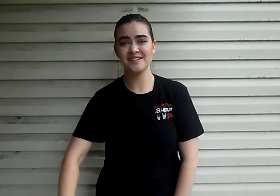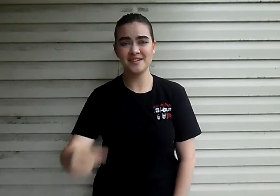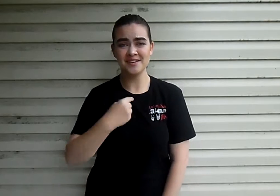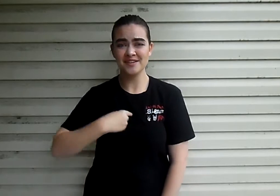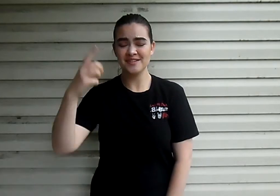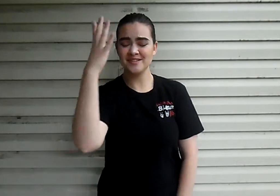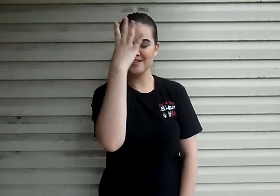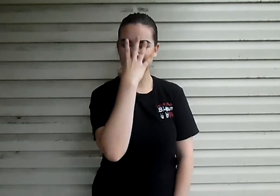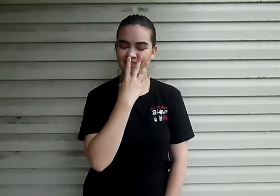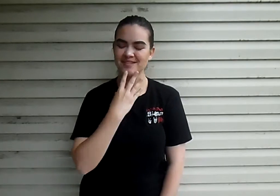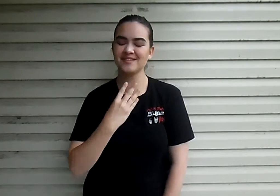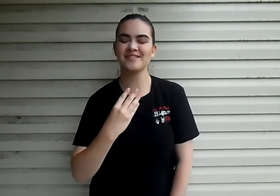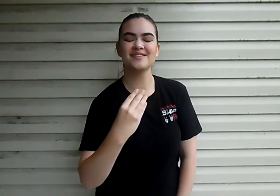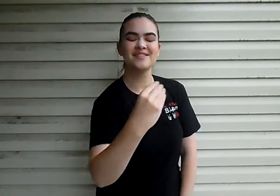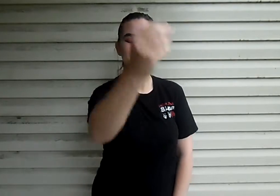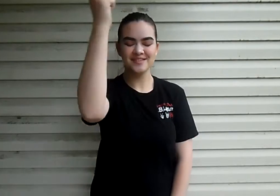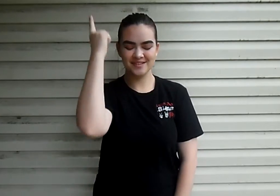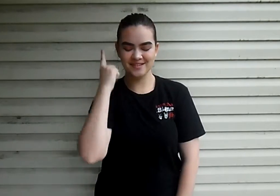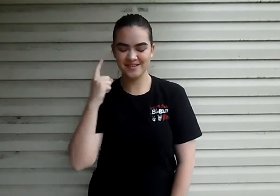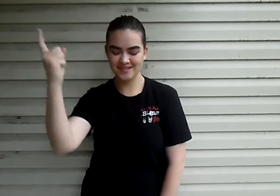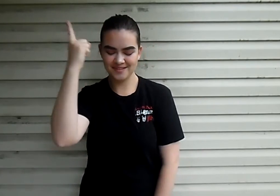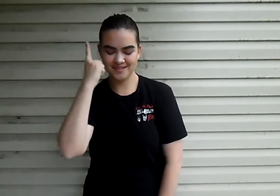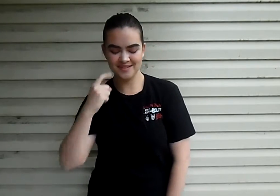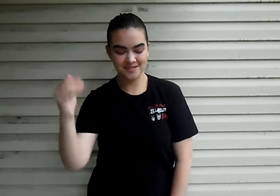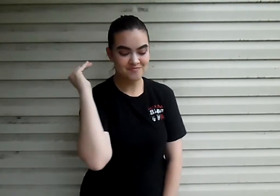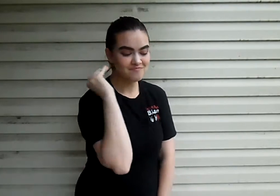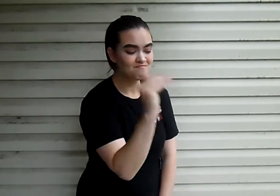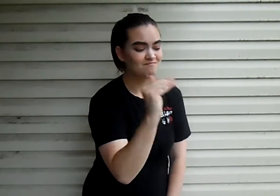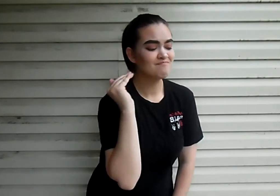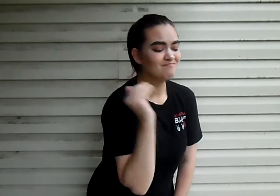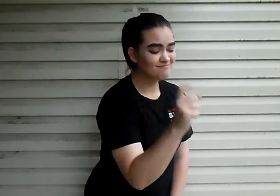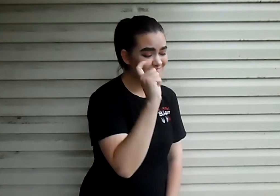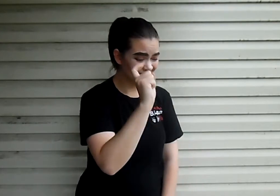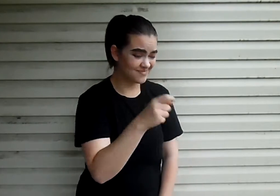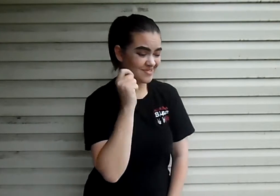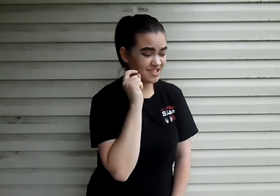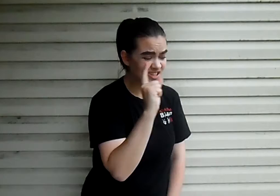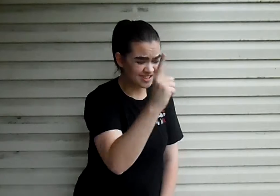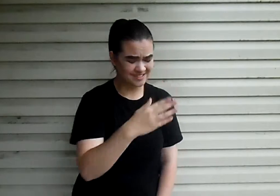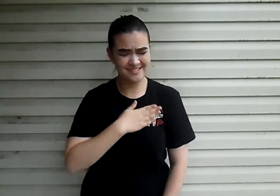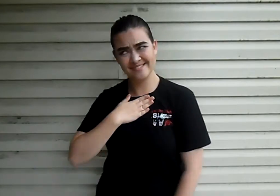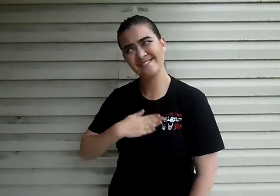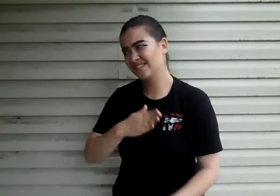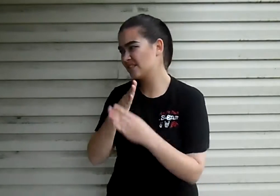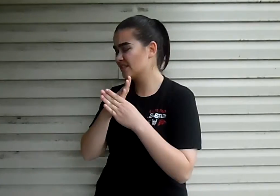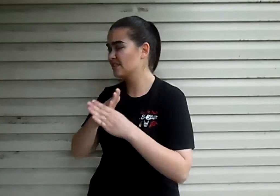And please don't tell me that I'm dreaming